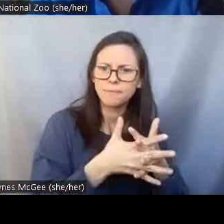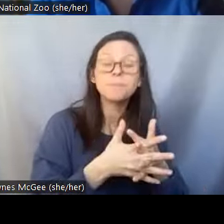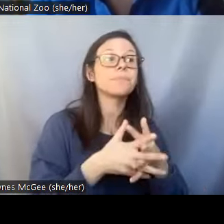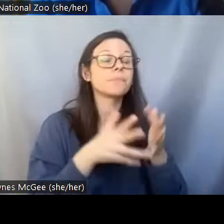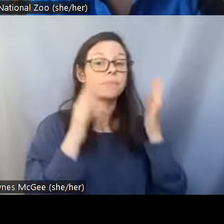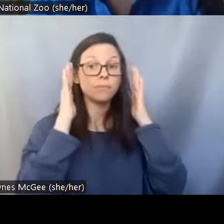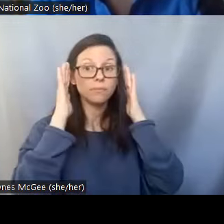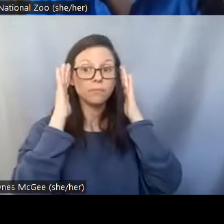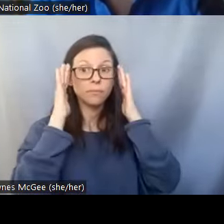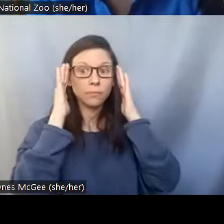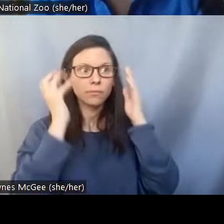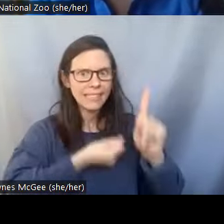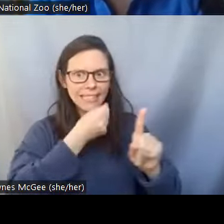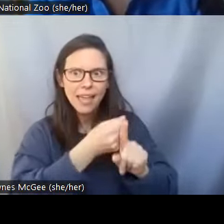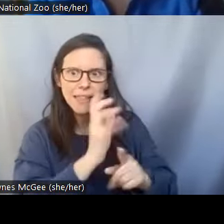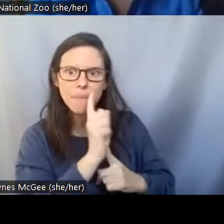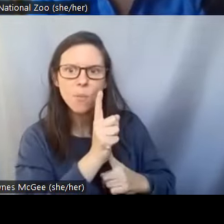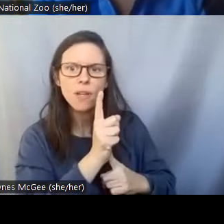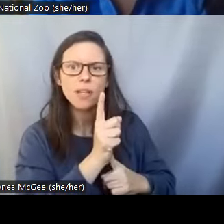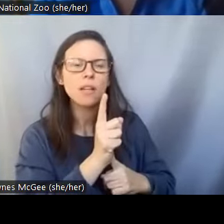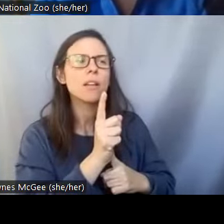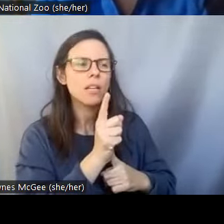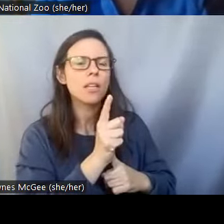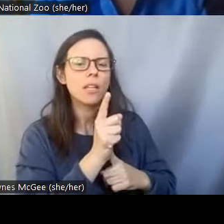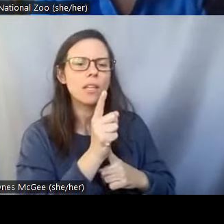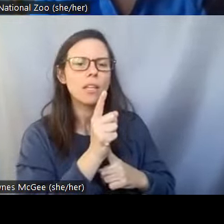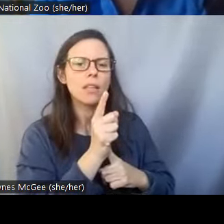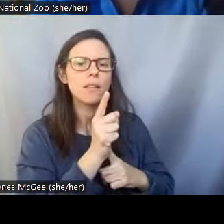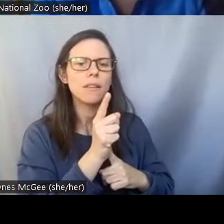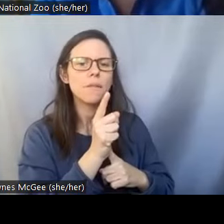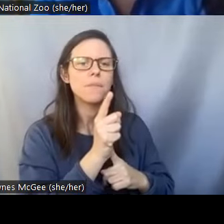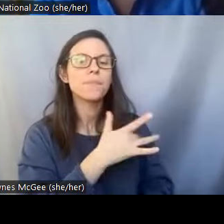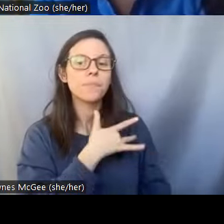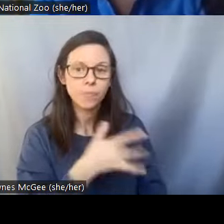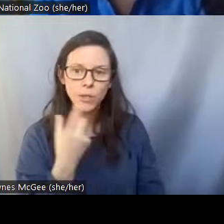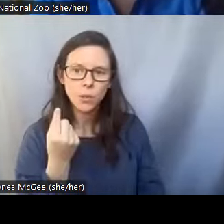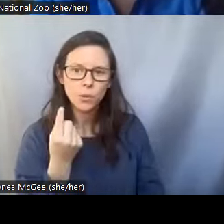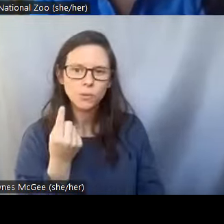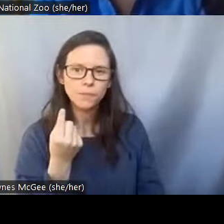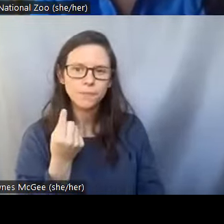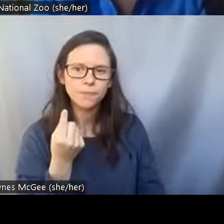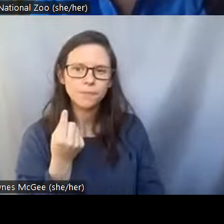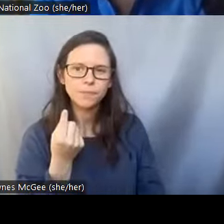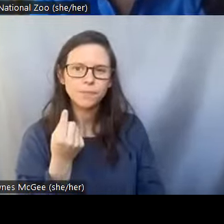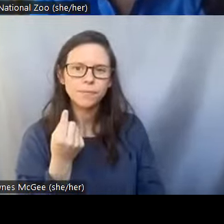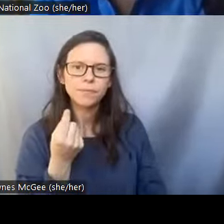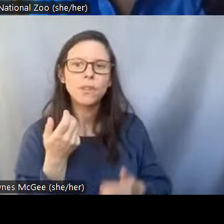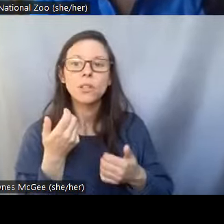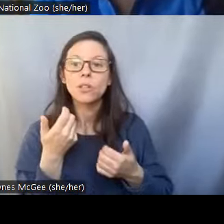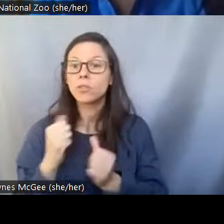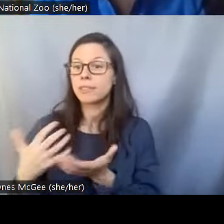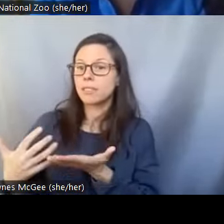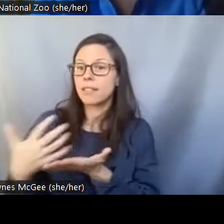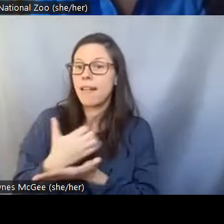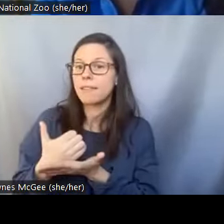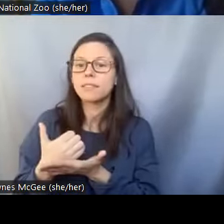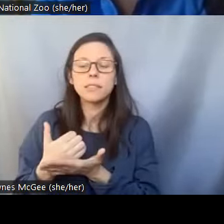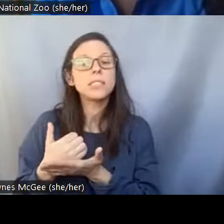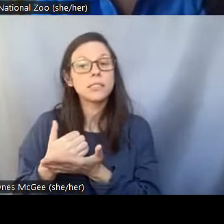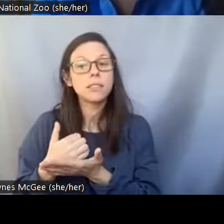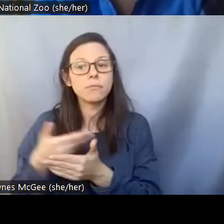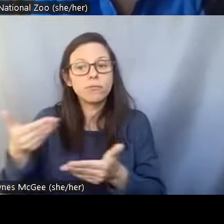um usually what we'll do is to try to collect some fresh semen from the male because fresh semen